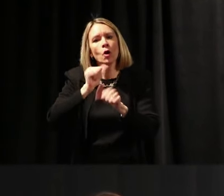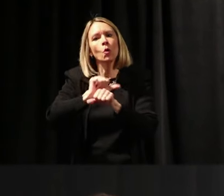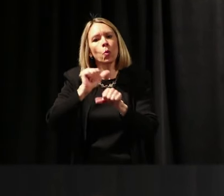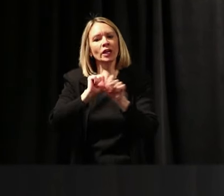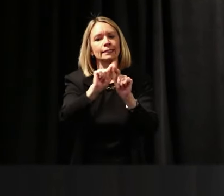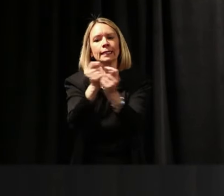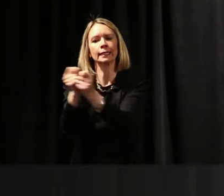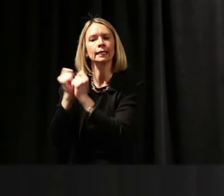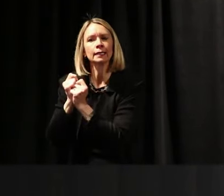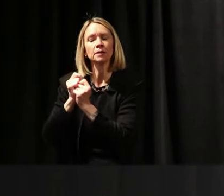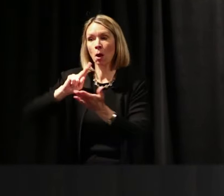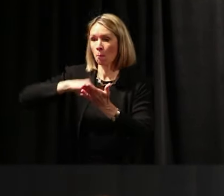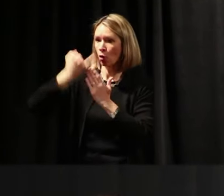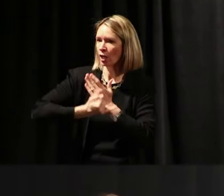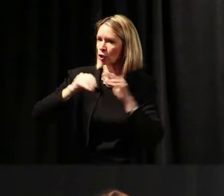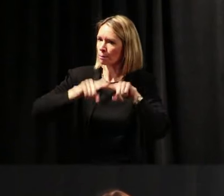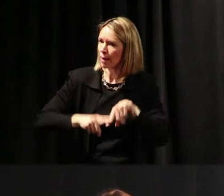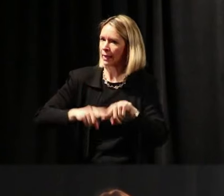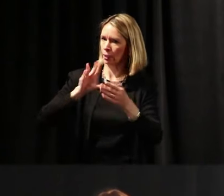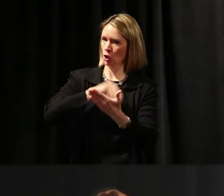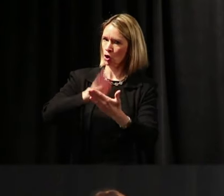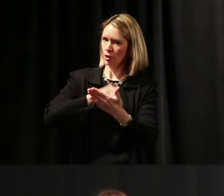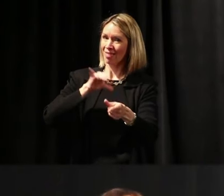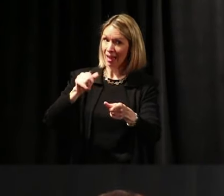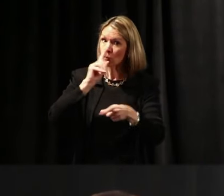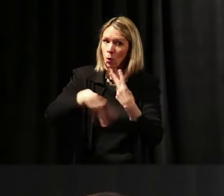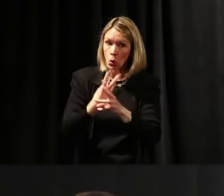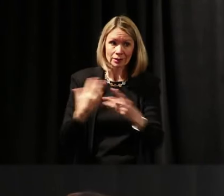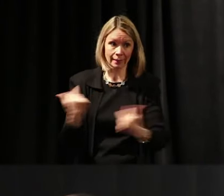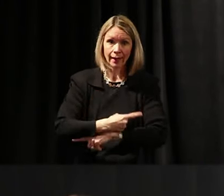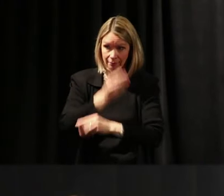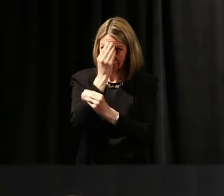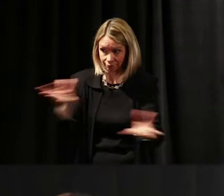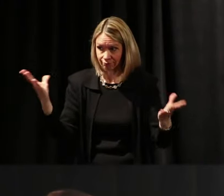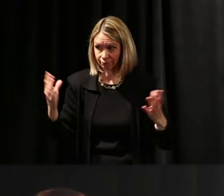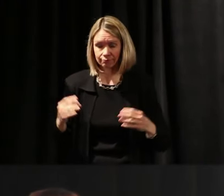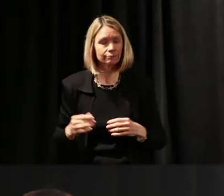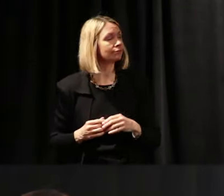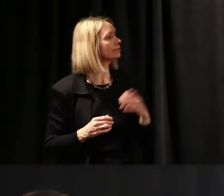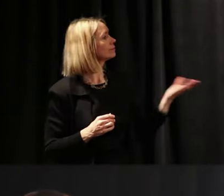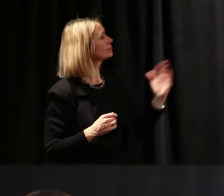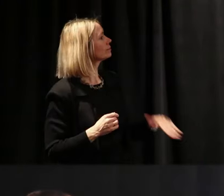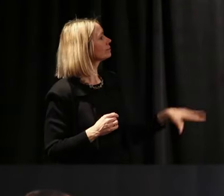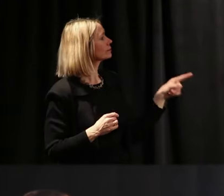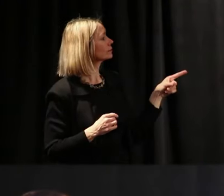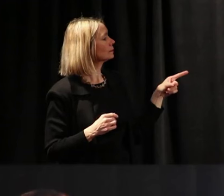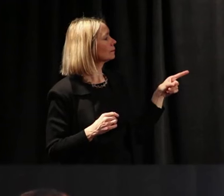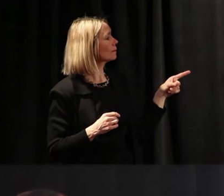do project-based learning, because that's the real world today. Let’s go again. Renaissance